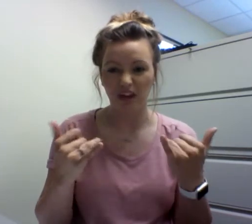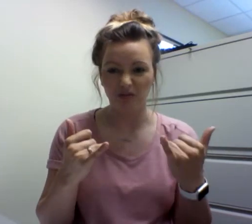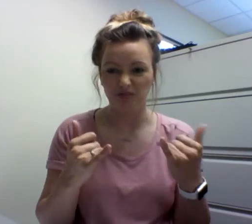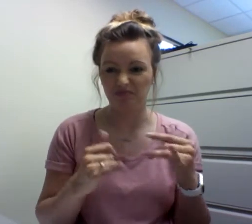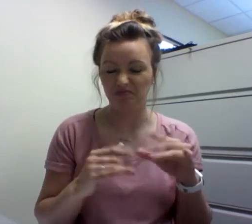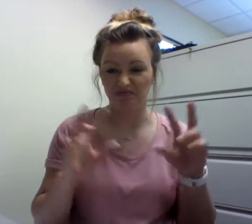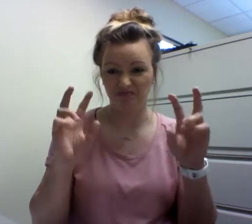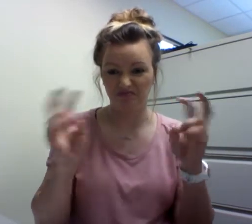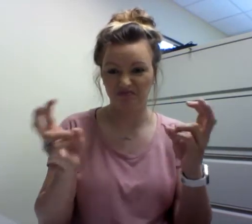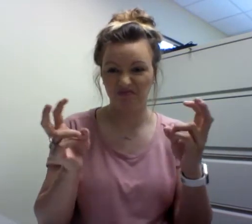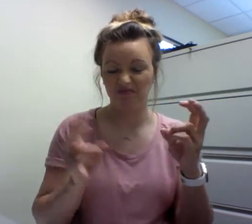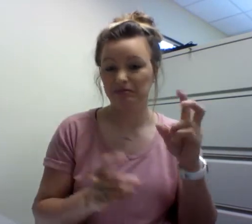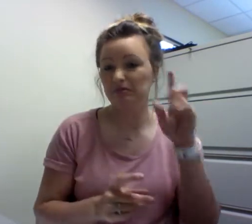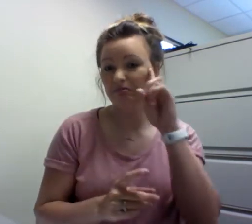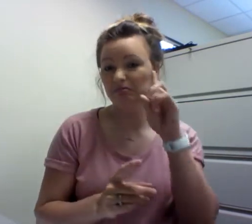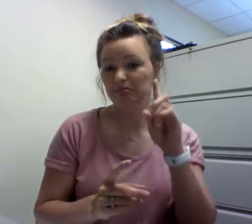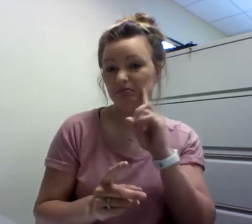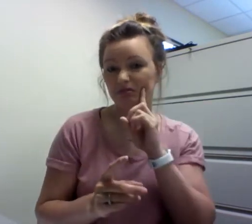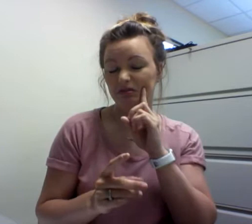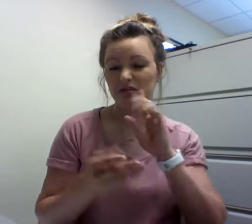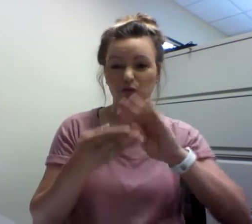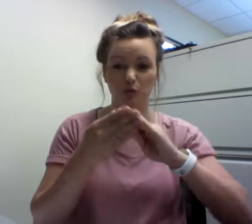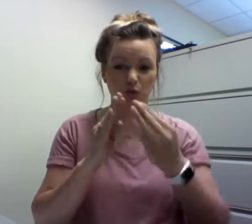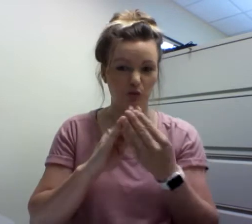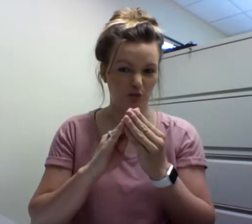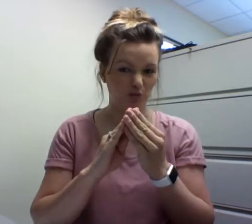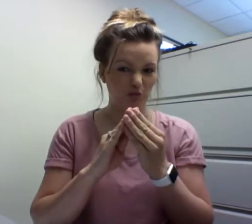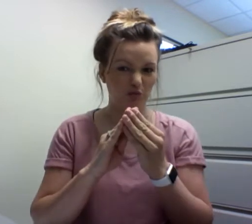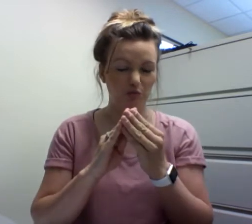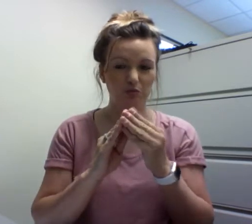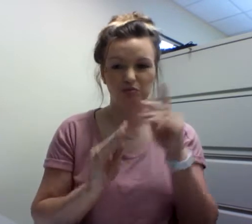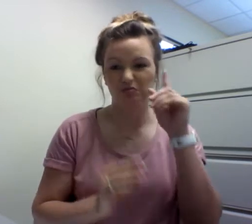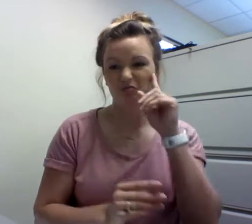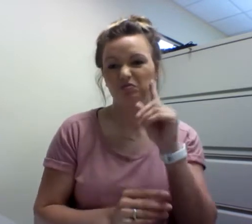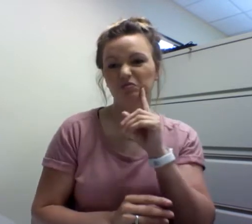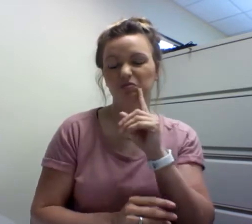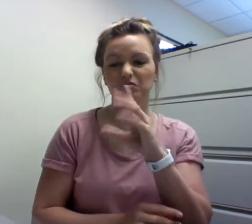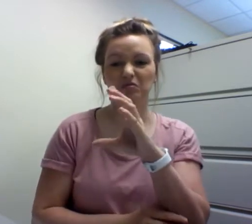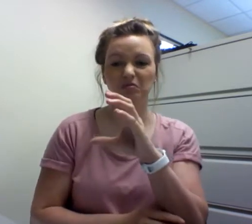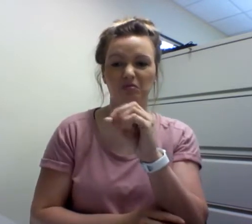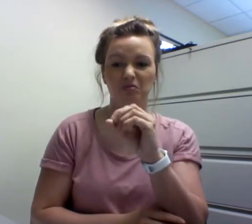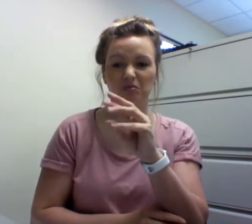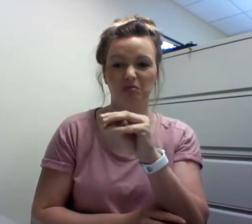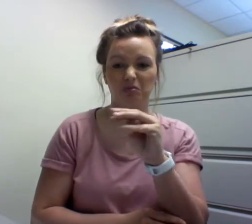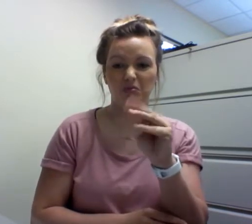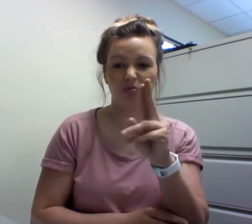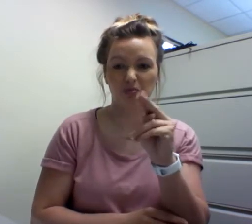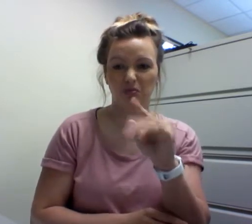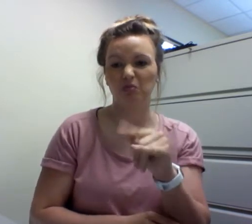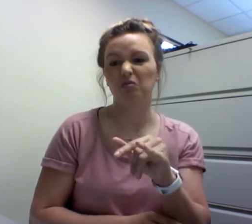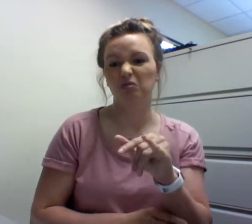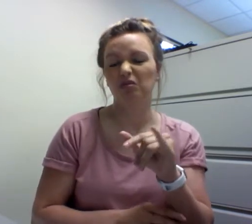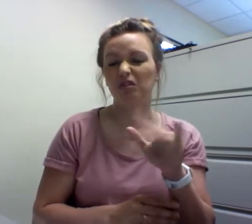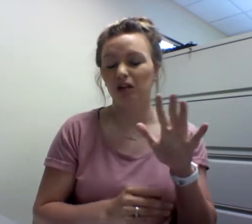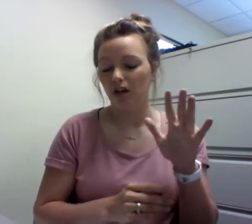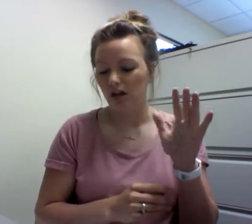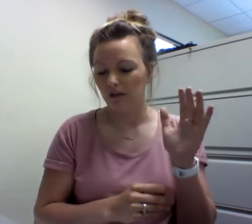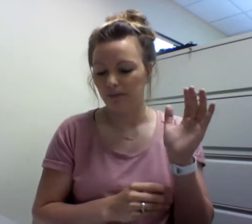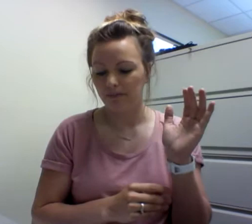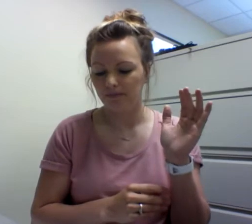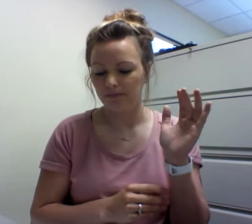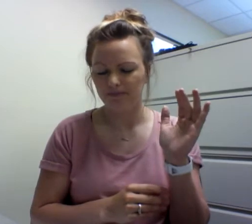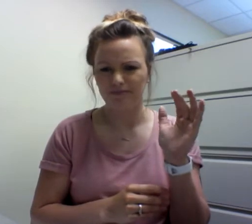Now, "Intro to American Deaf Culture" talks about the Deaf community component.